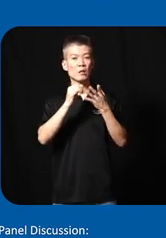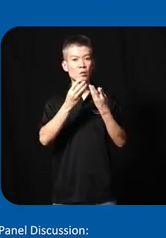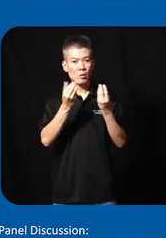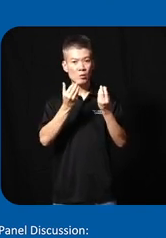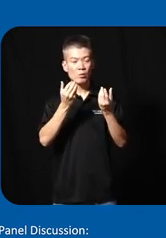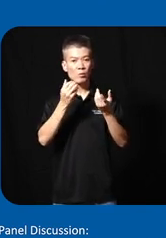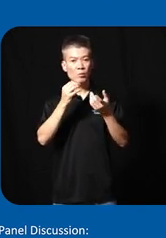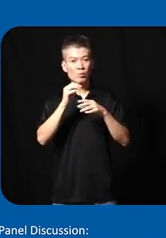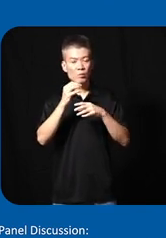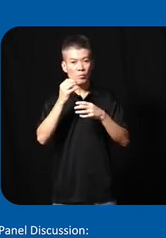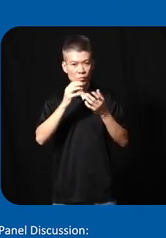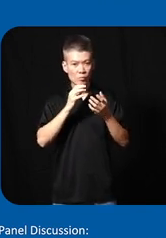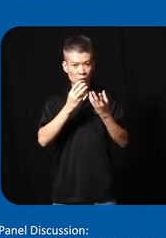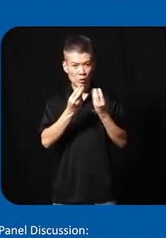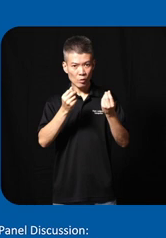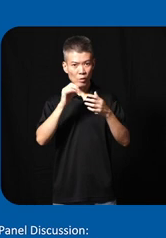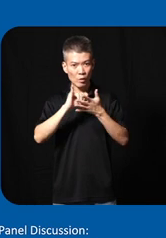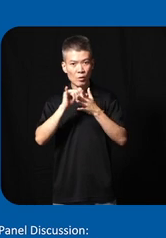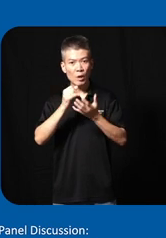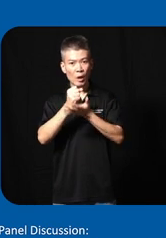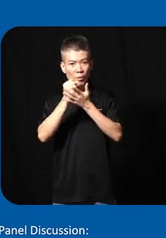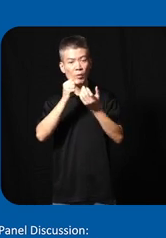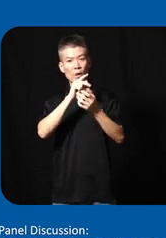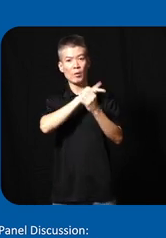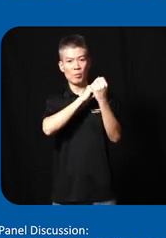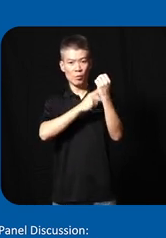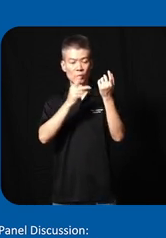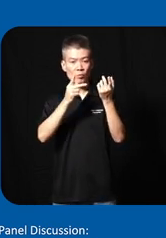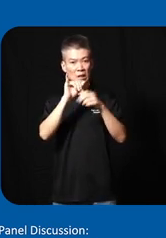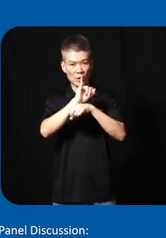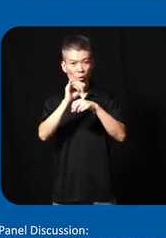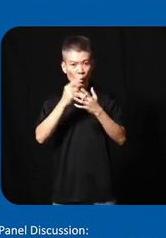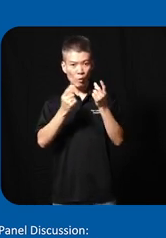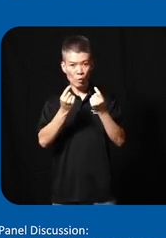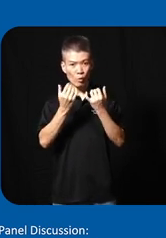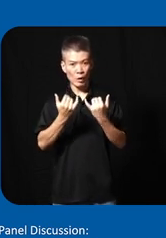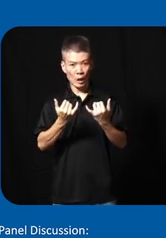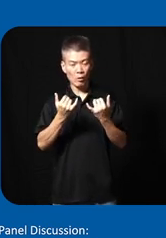industry agnostic solution and can Empower every industry and what we are doing now is to build